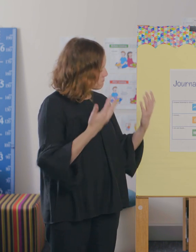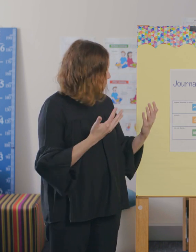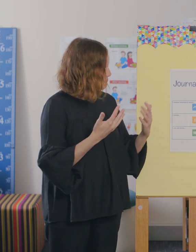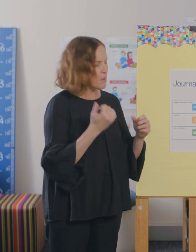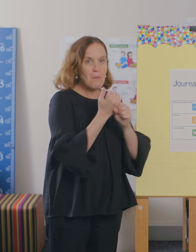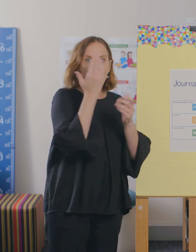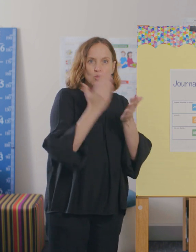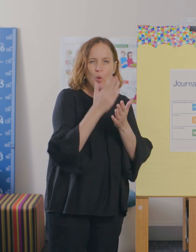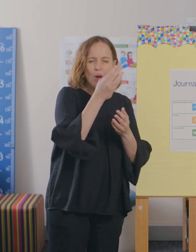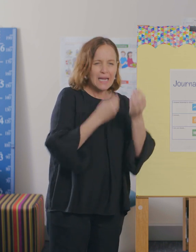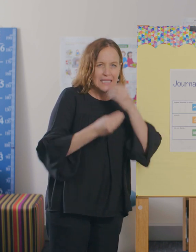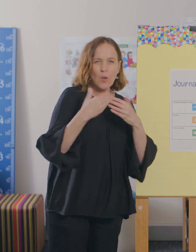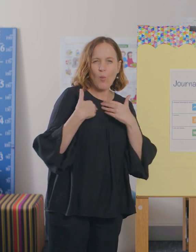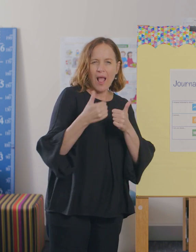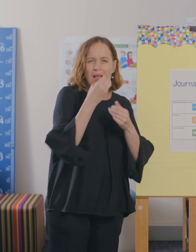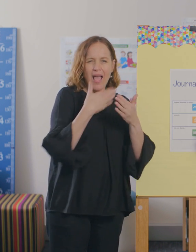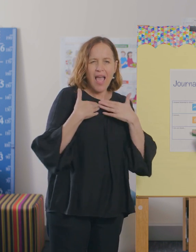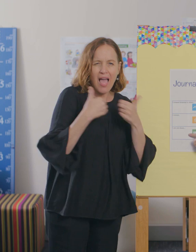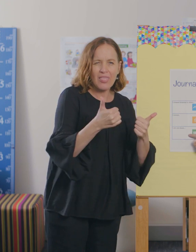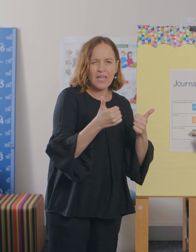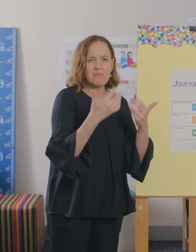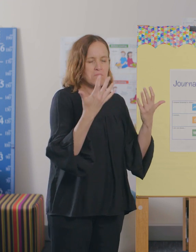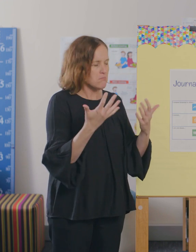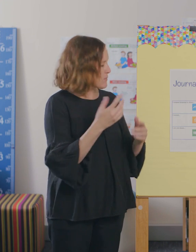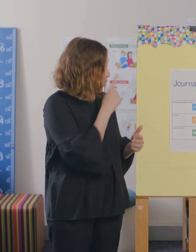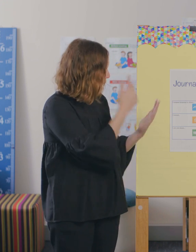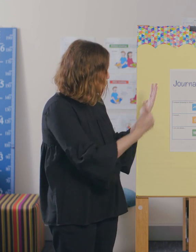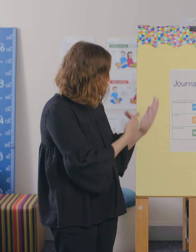Make sure you are eating well. In here, you can draw or write